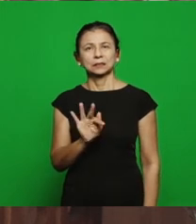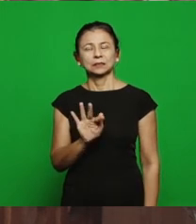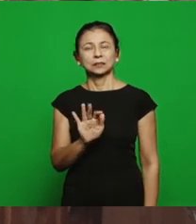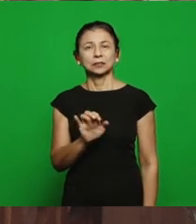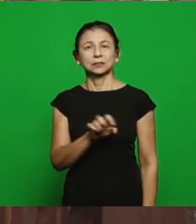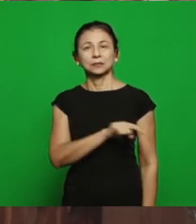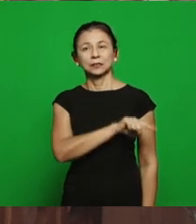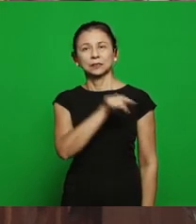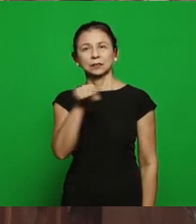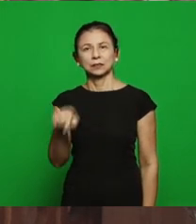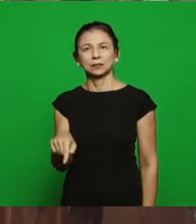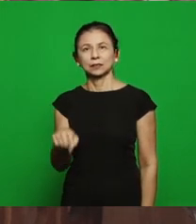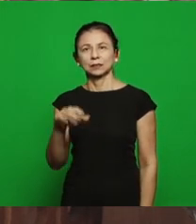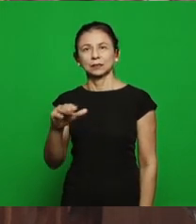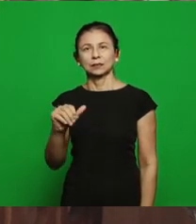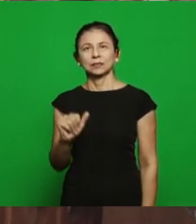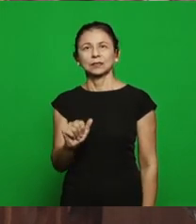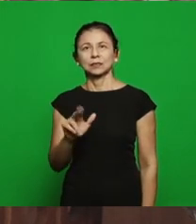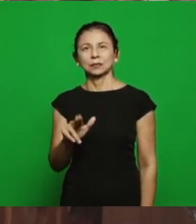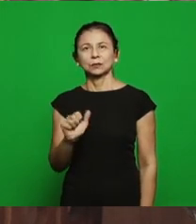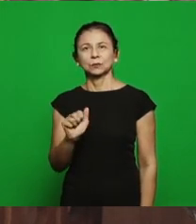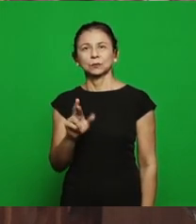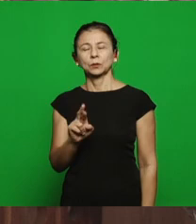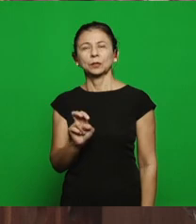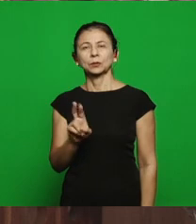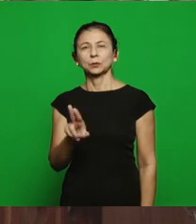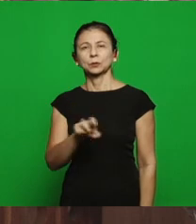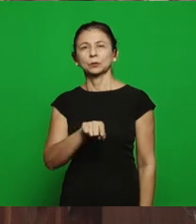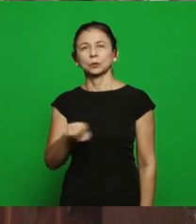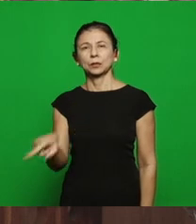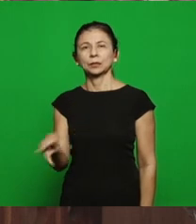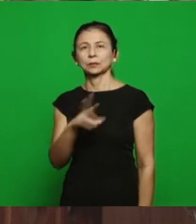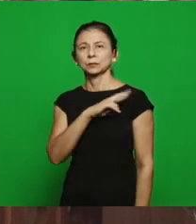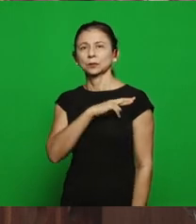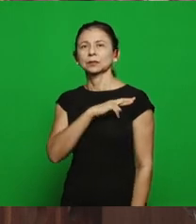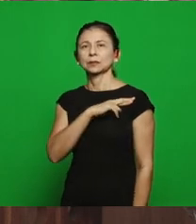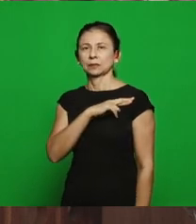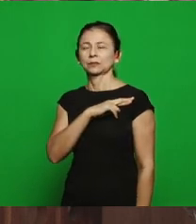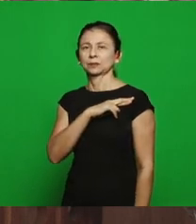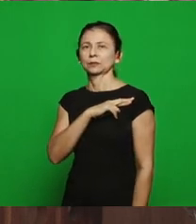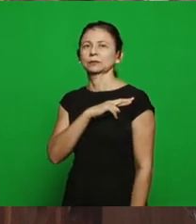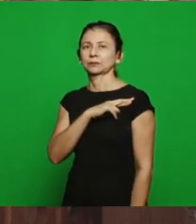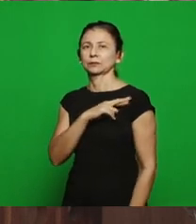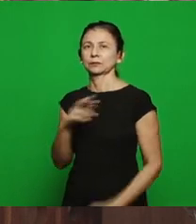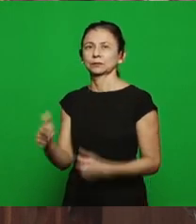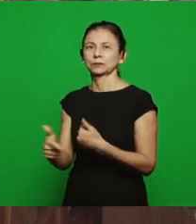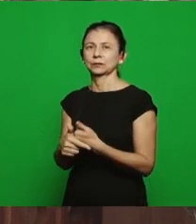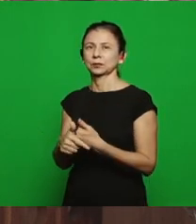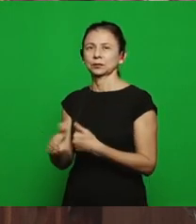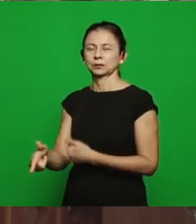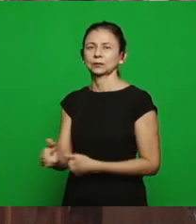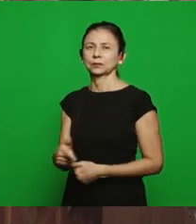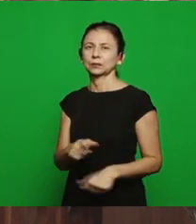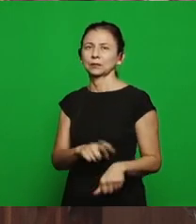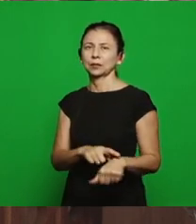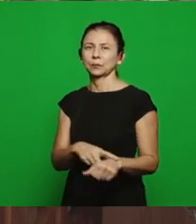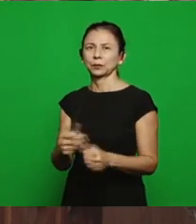to Caruaru, he’s taking over one of the churches there and help for a while the brethren there in